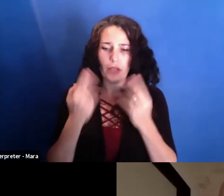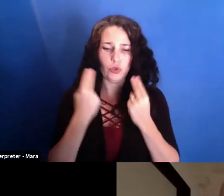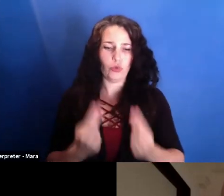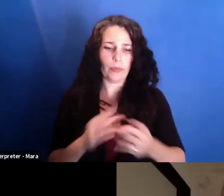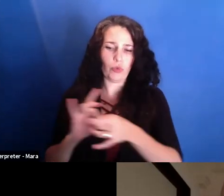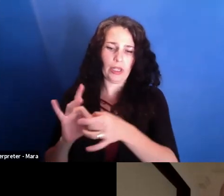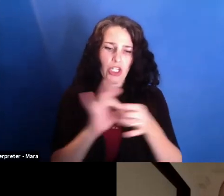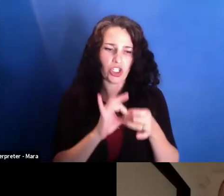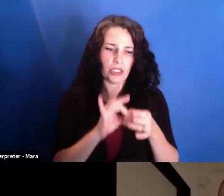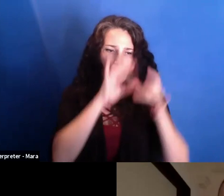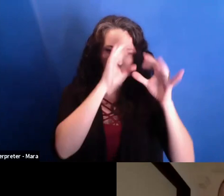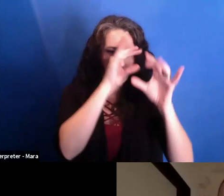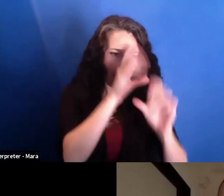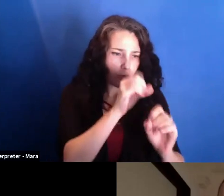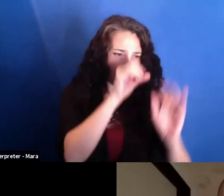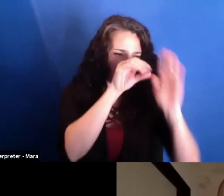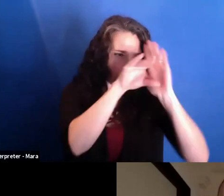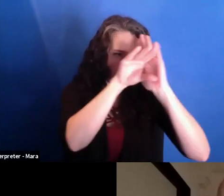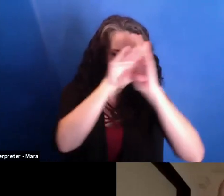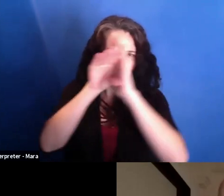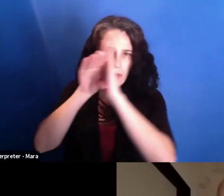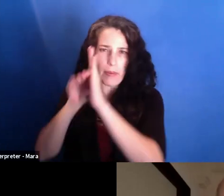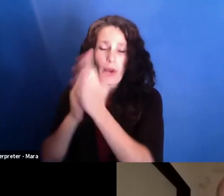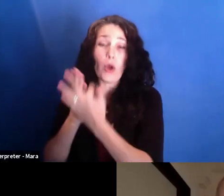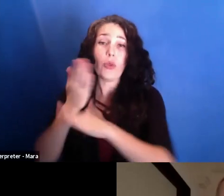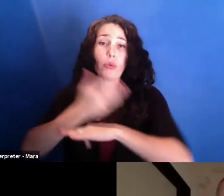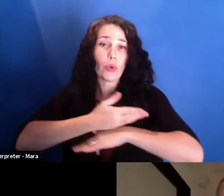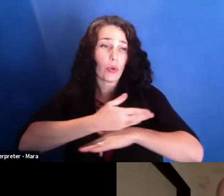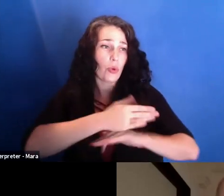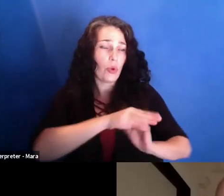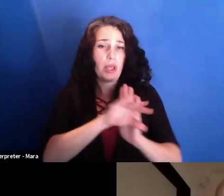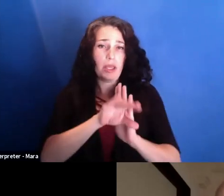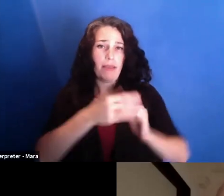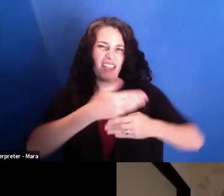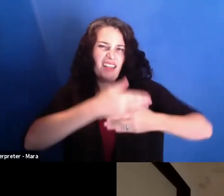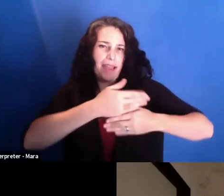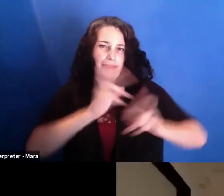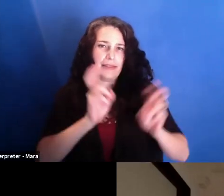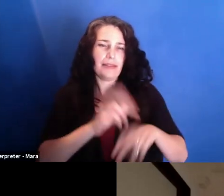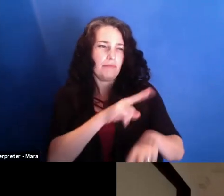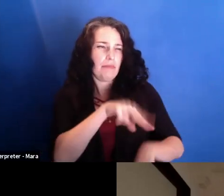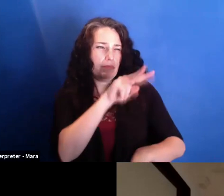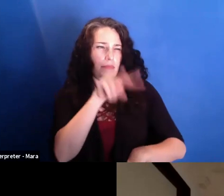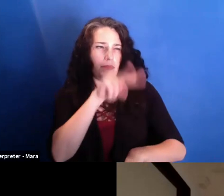captured through a lens. So that's how I define, in a way, my work. I see myself more as a street photographer ..